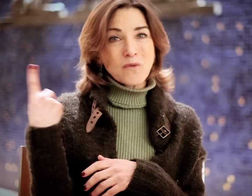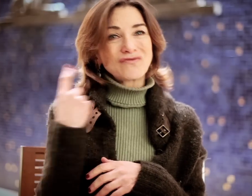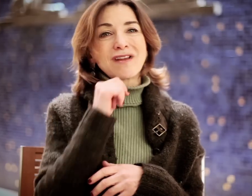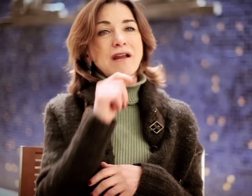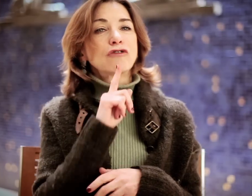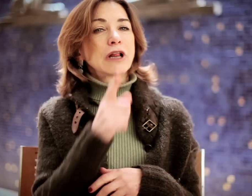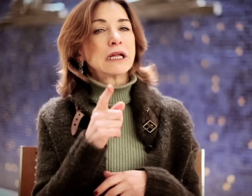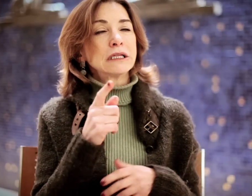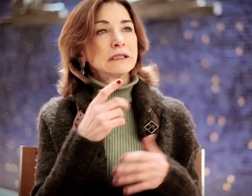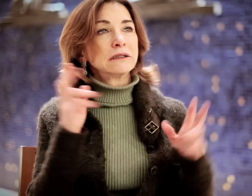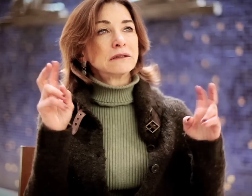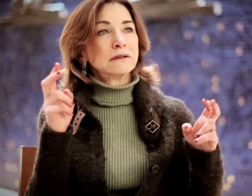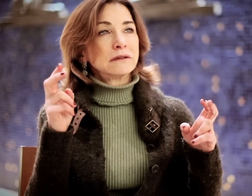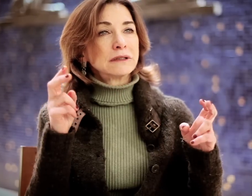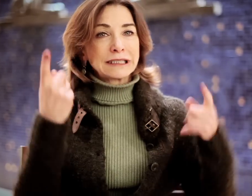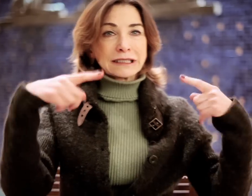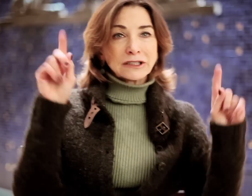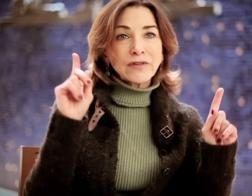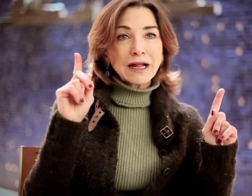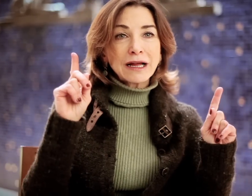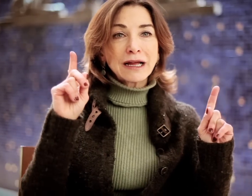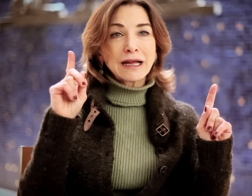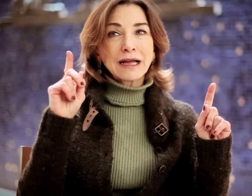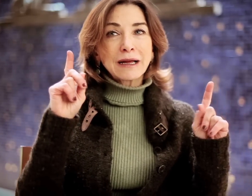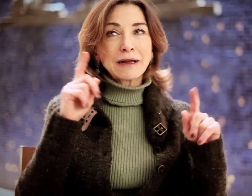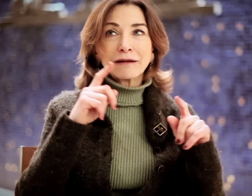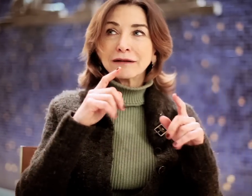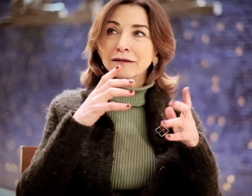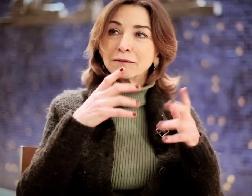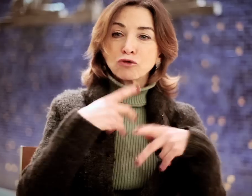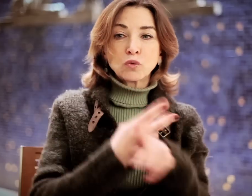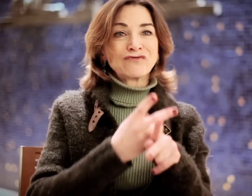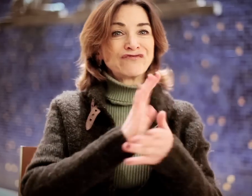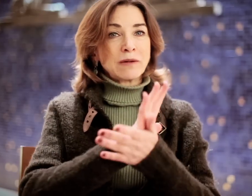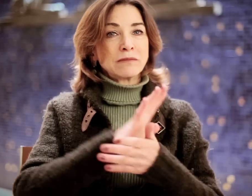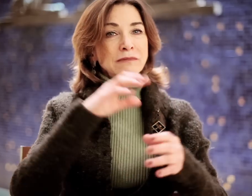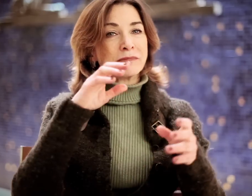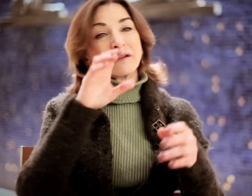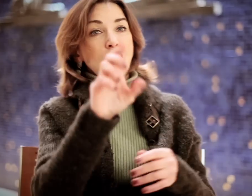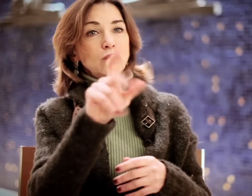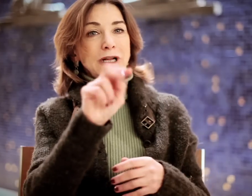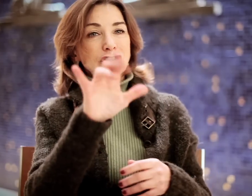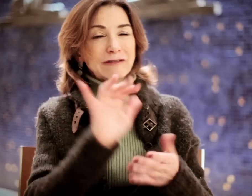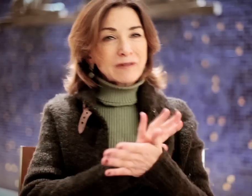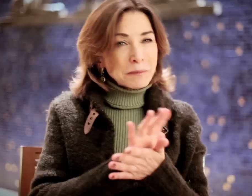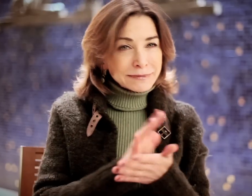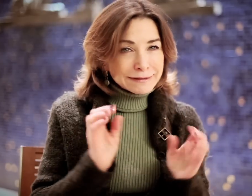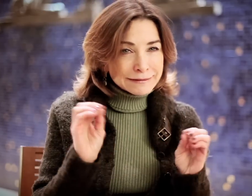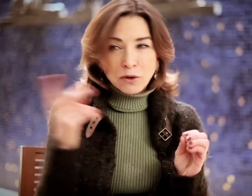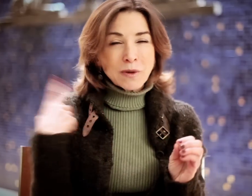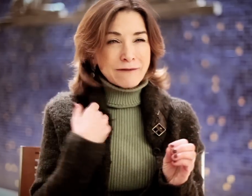Both of us hadn't really successfully produced films; documentary films before.